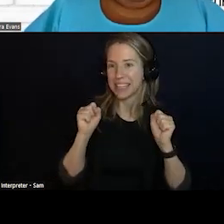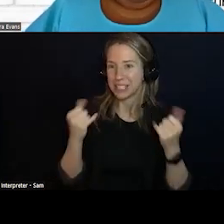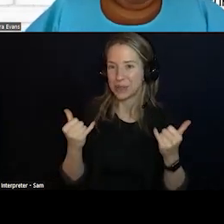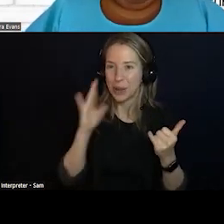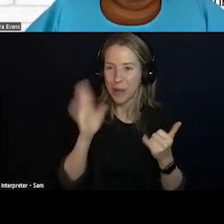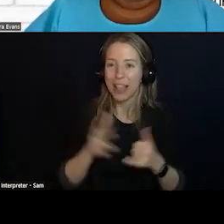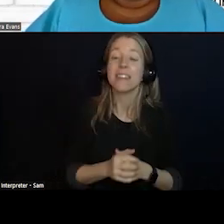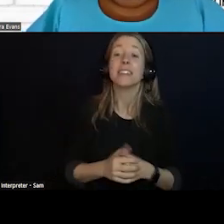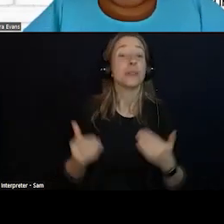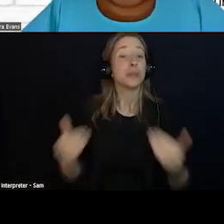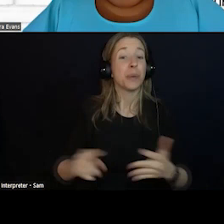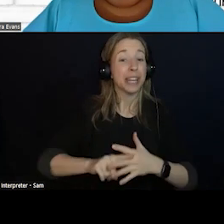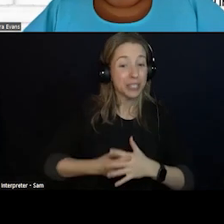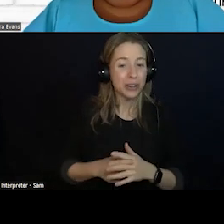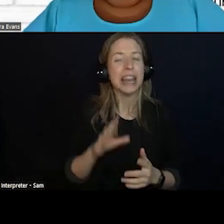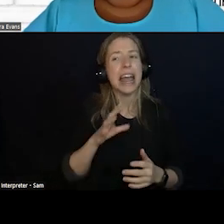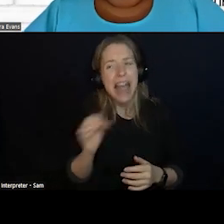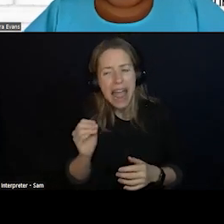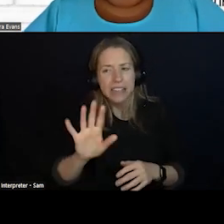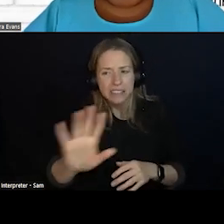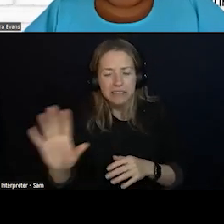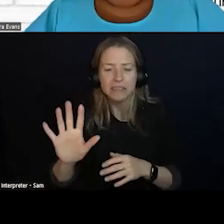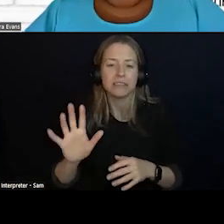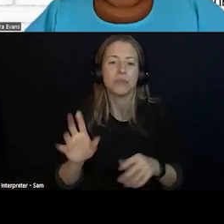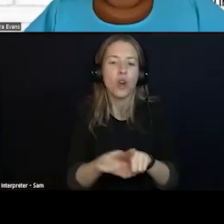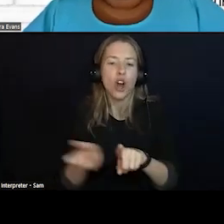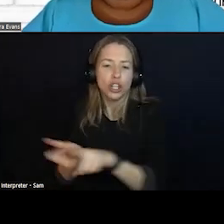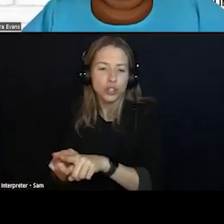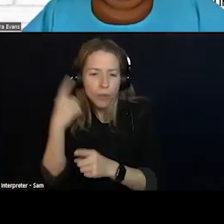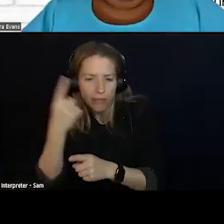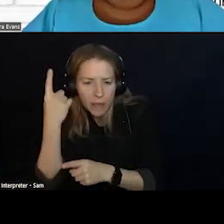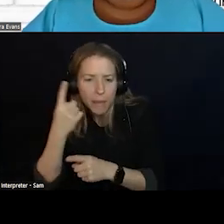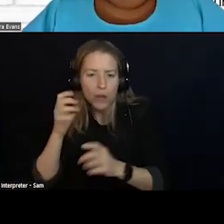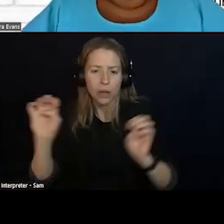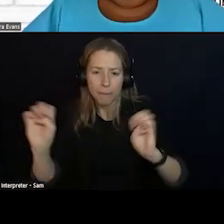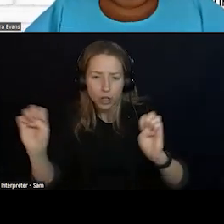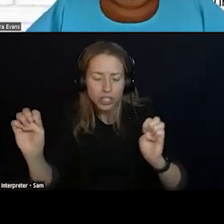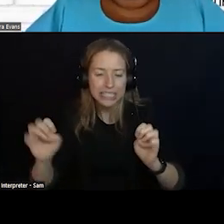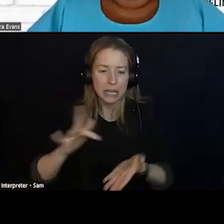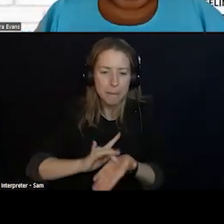MEDICAL AND HOW THAT RELATES TO THE WORK THAT WE ARE DOING AND THE SUICIDE PRESENTATION AND MAKING SURE